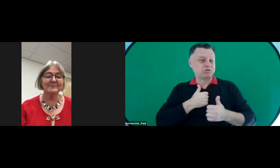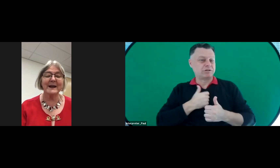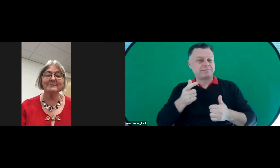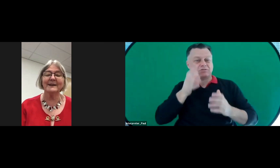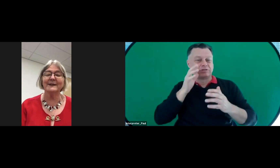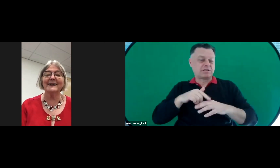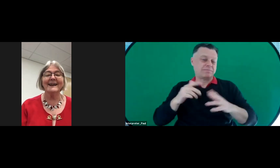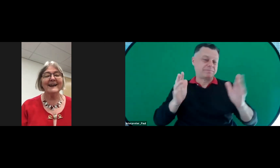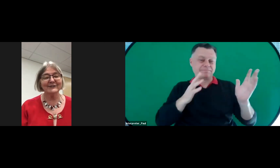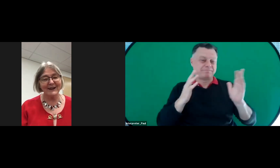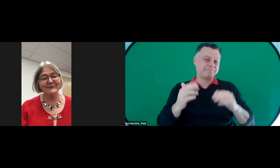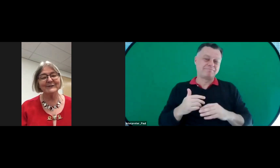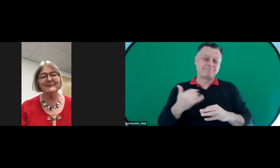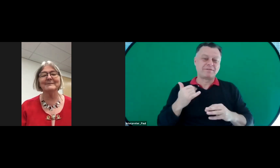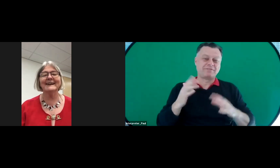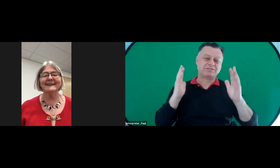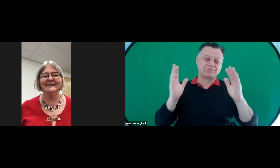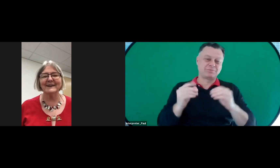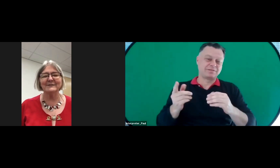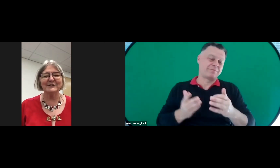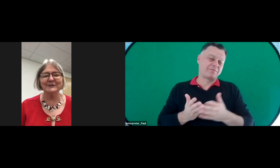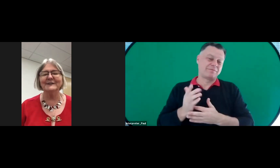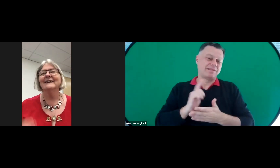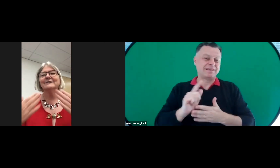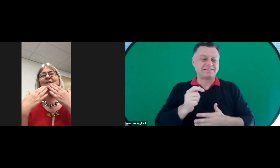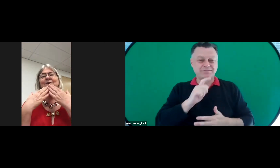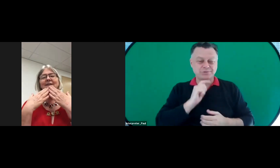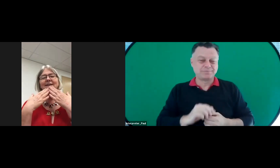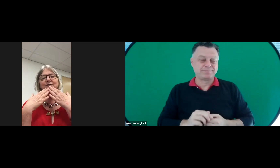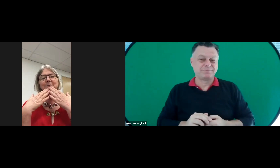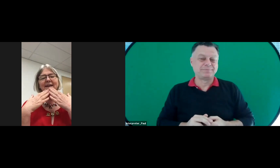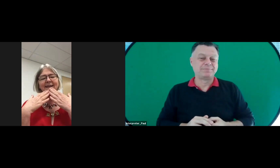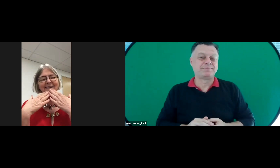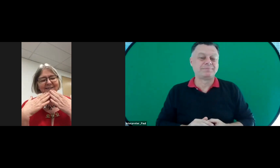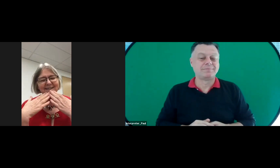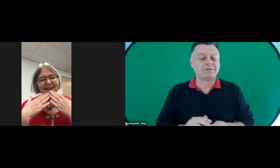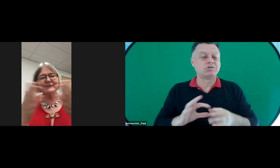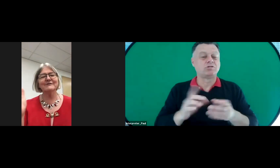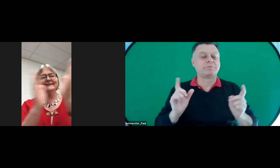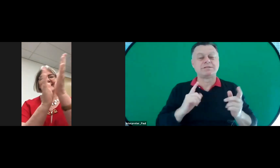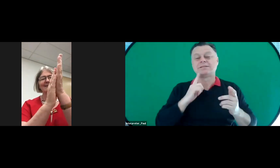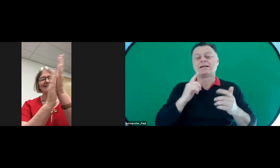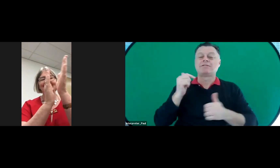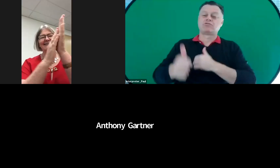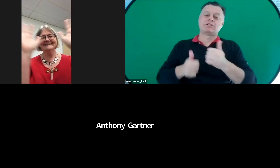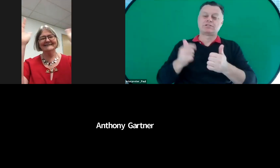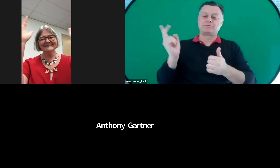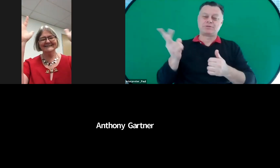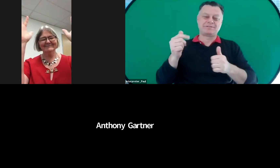perhaps have a chat to them later this afternoon. So join me again and just saying congratulations.